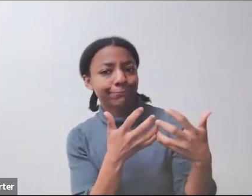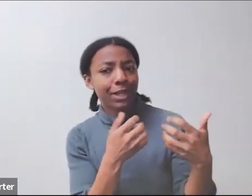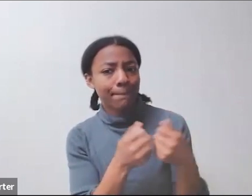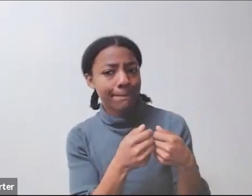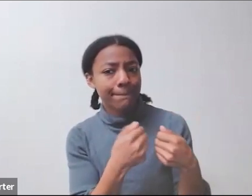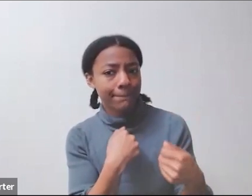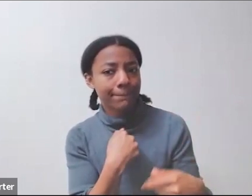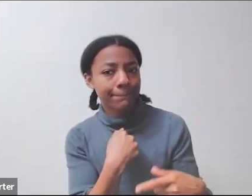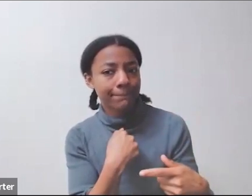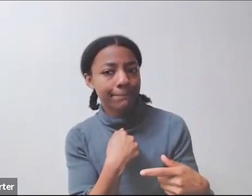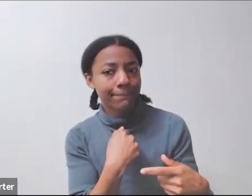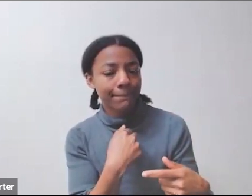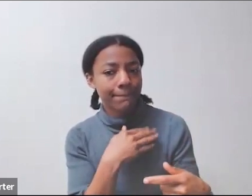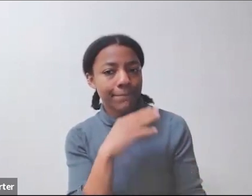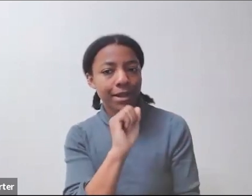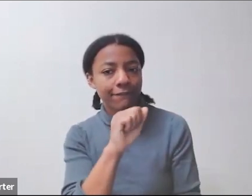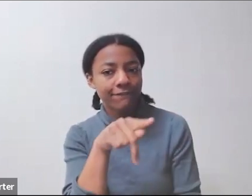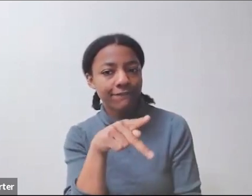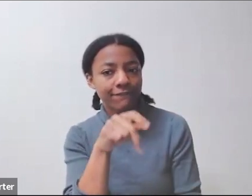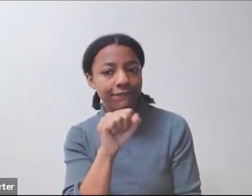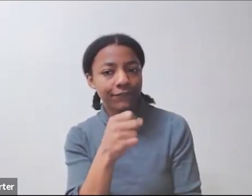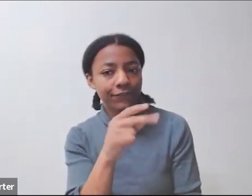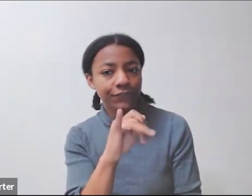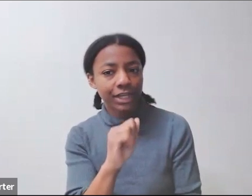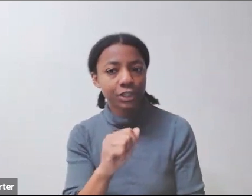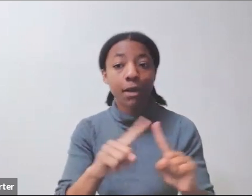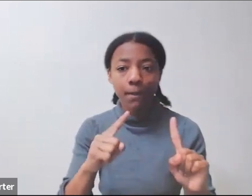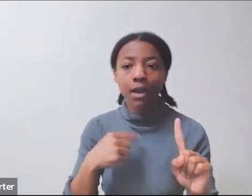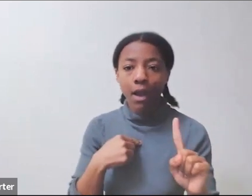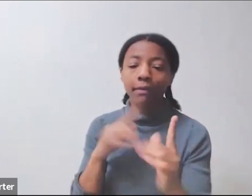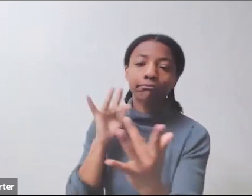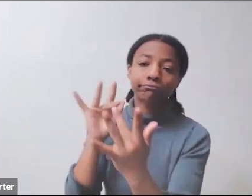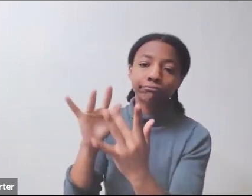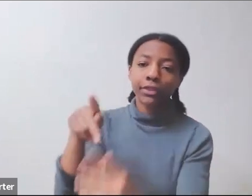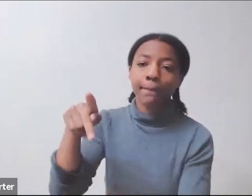They have lots of different ways that you can try out different accommodation and figure out